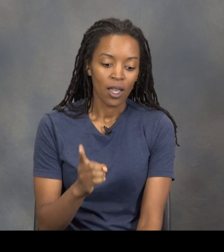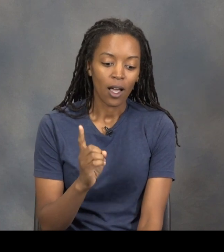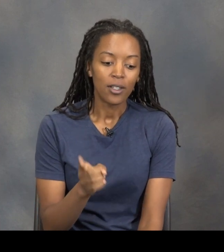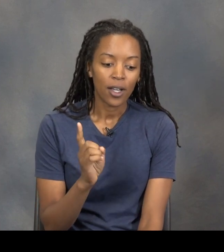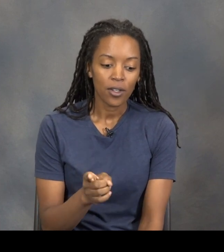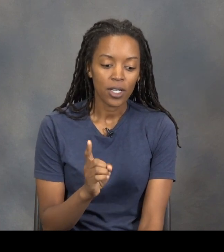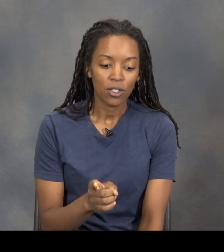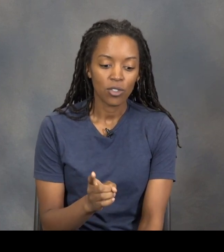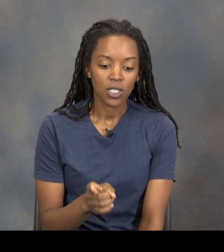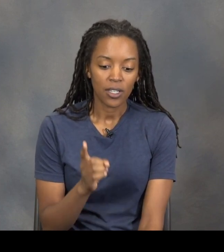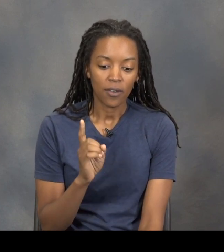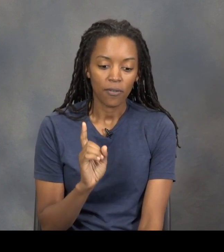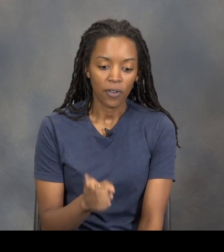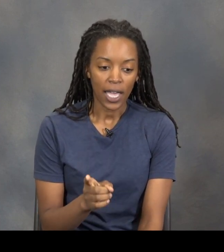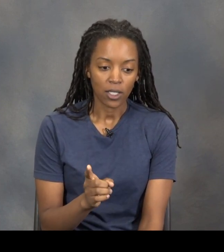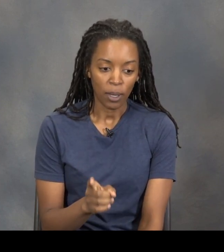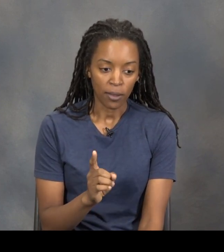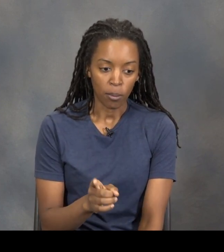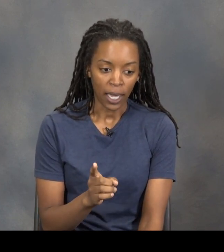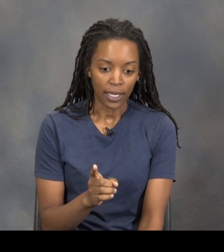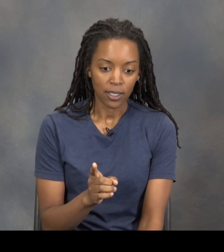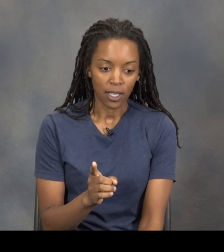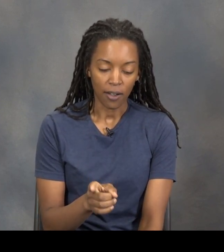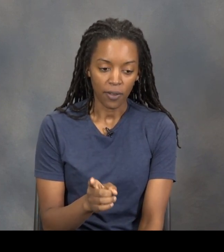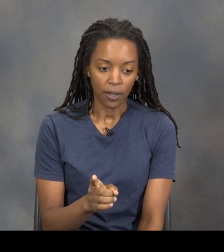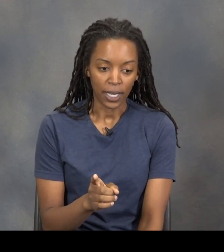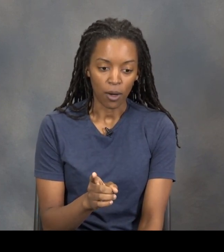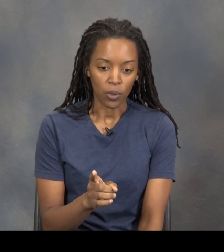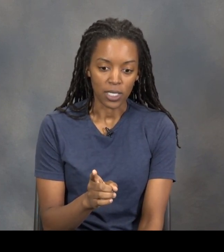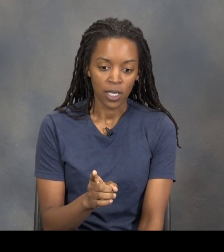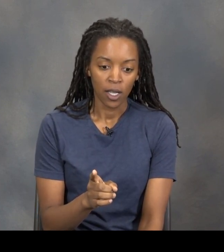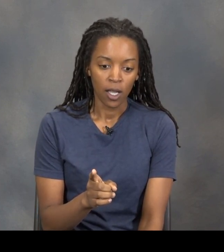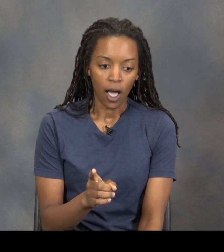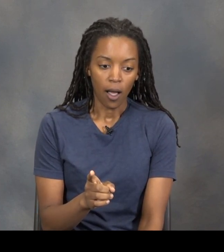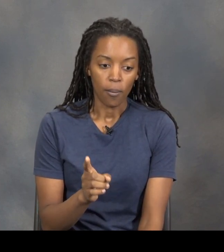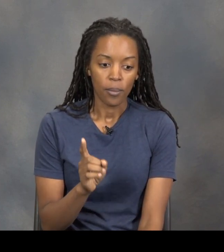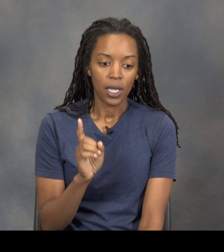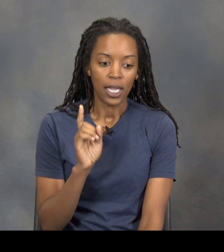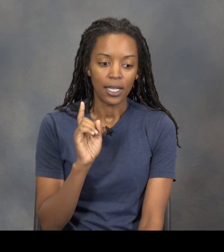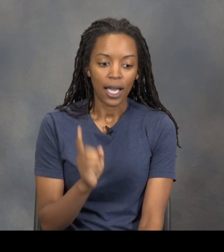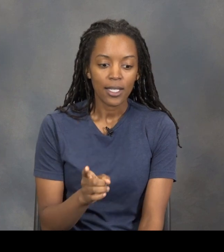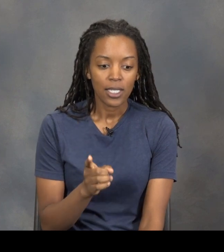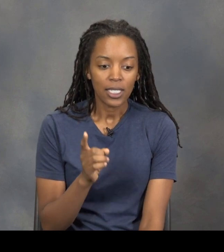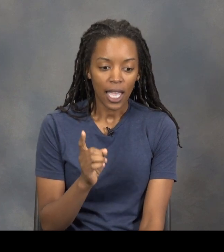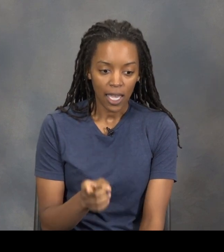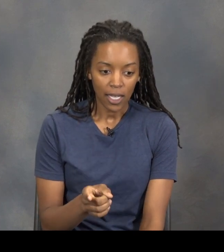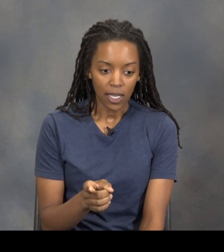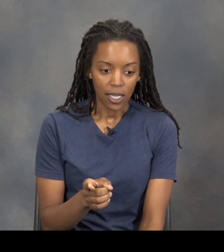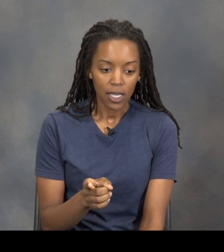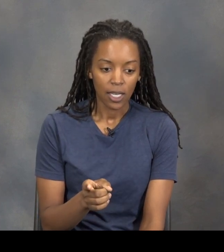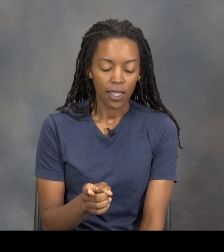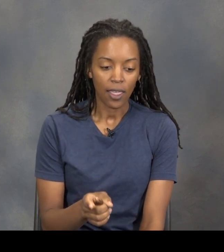another interesting fact about the bats that I found out was in 1980, they